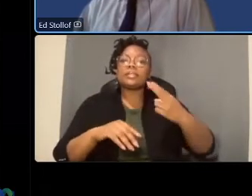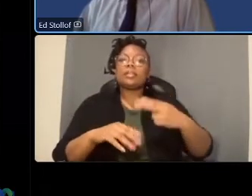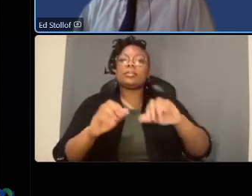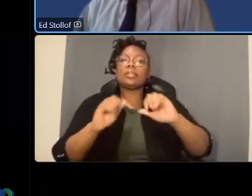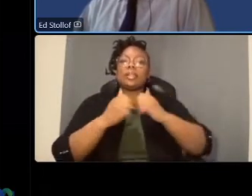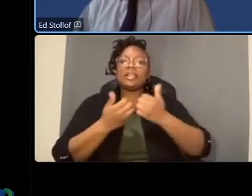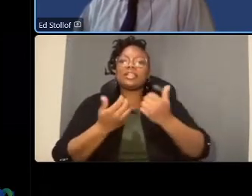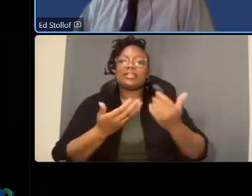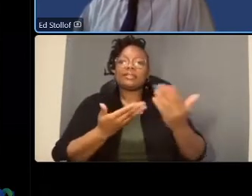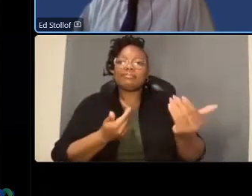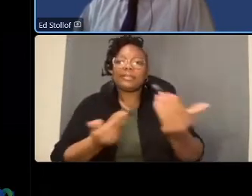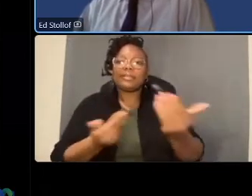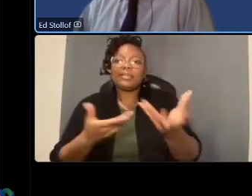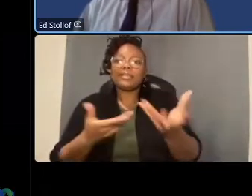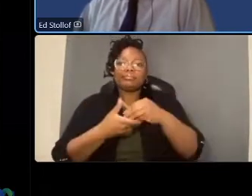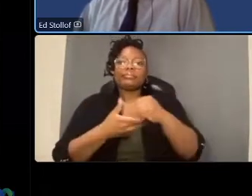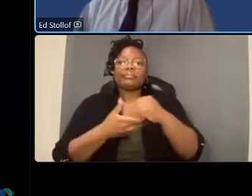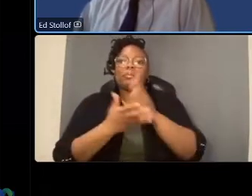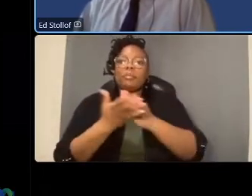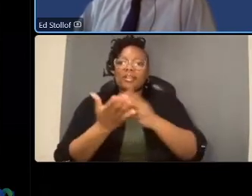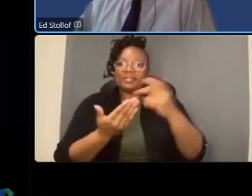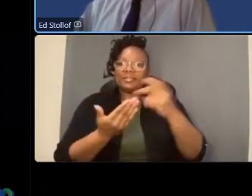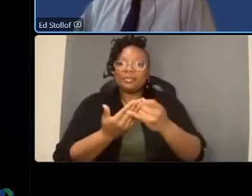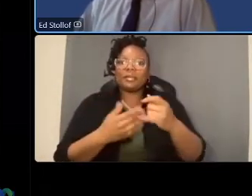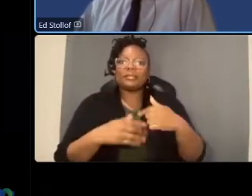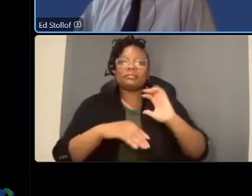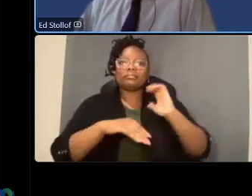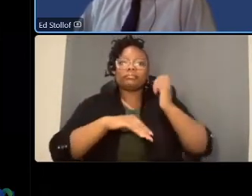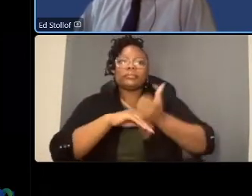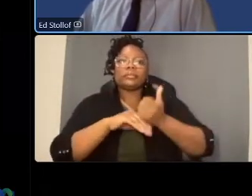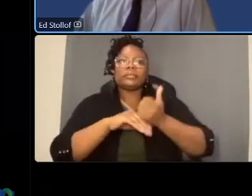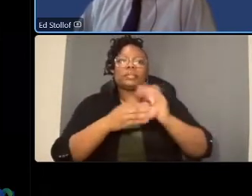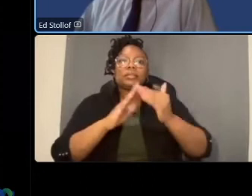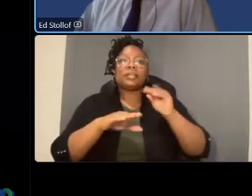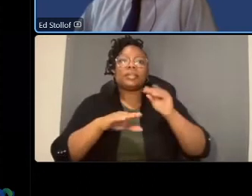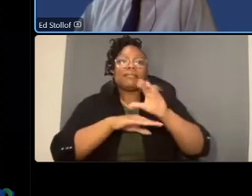elements of the project we established a community advisory committee and a neighborhood